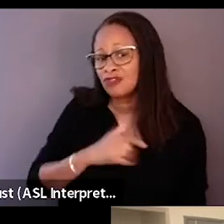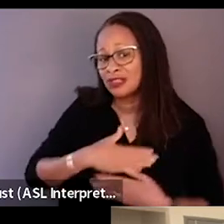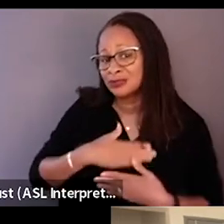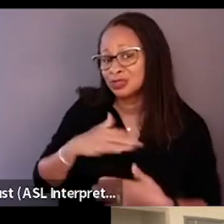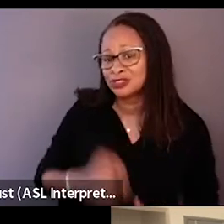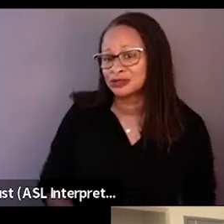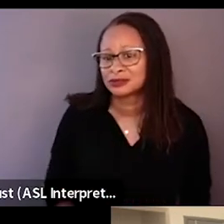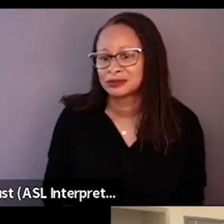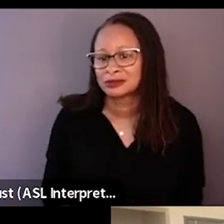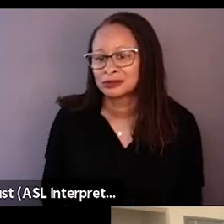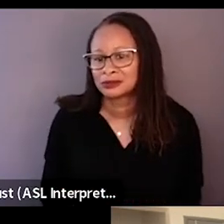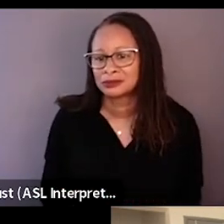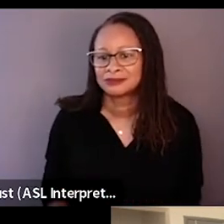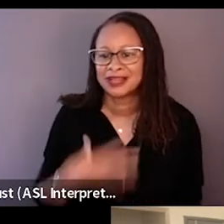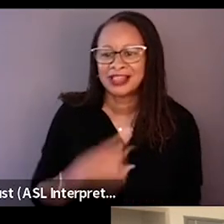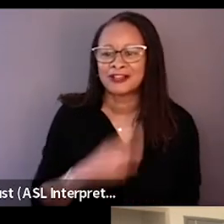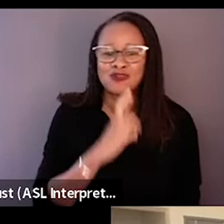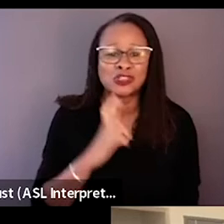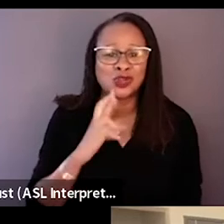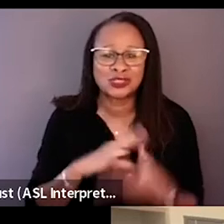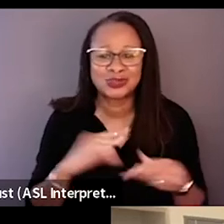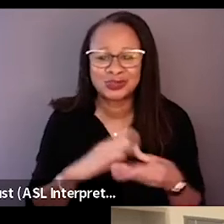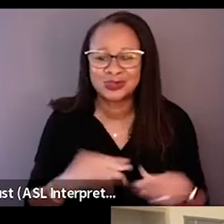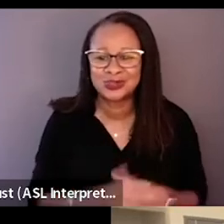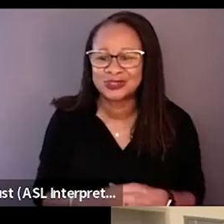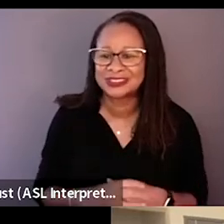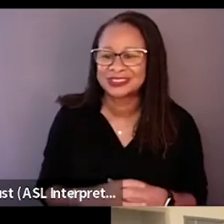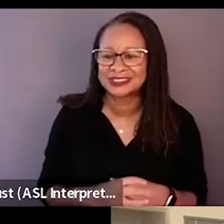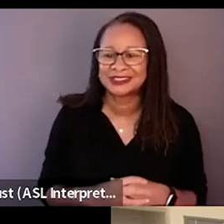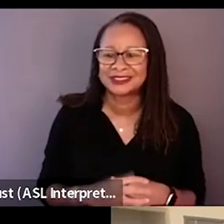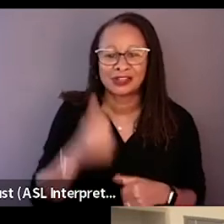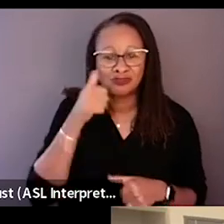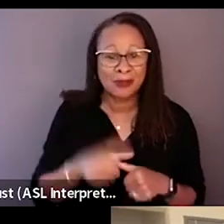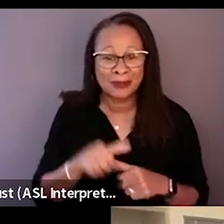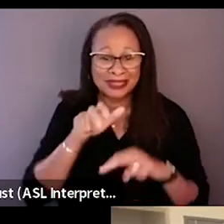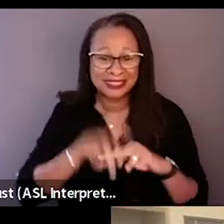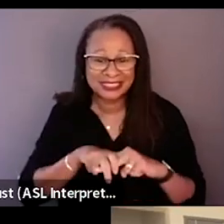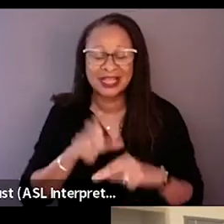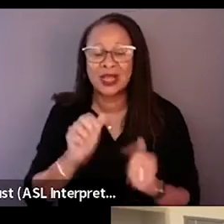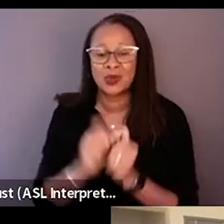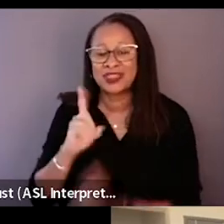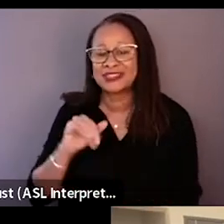I like the restaurant story. The restaurant story is that I remember being able to sit down with Diane and having lunch together